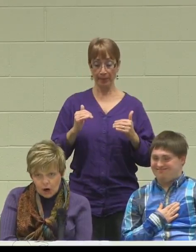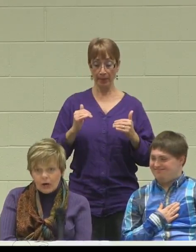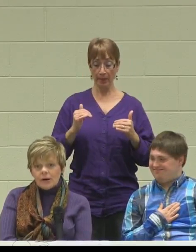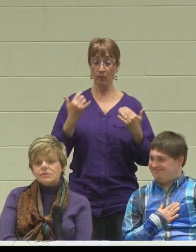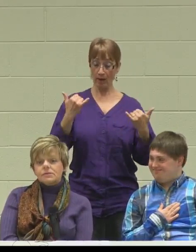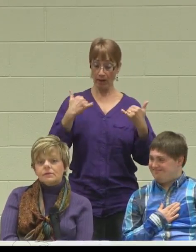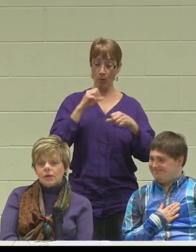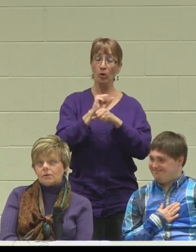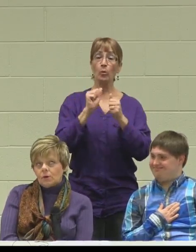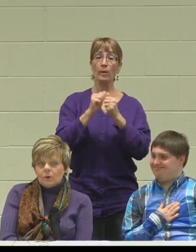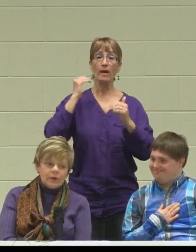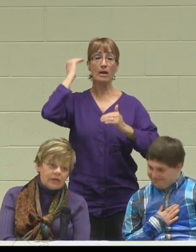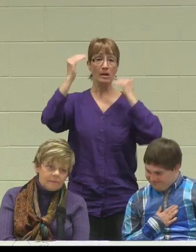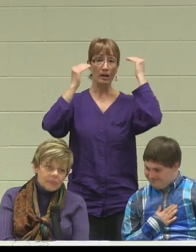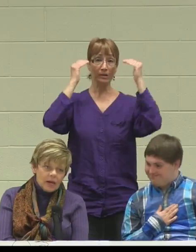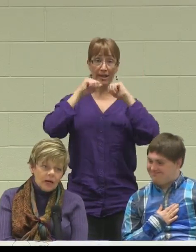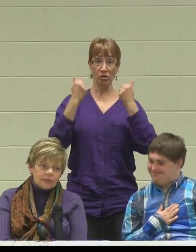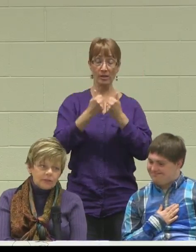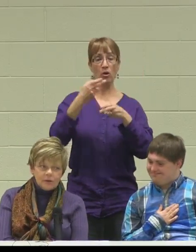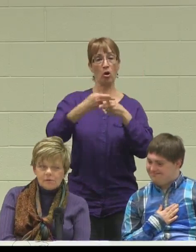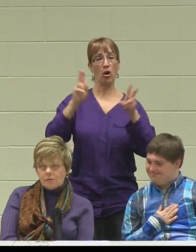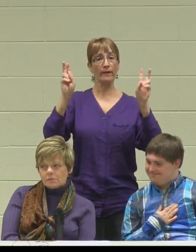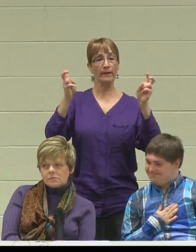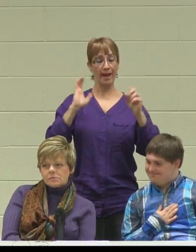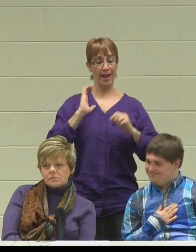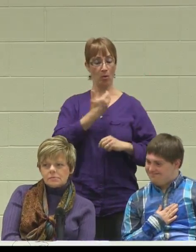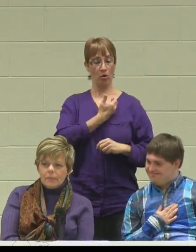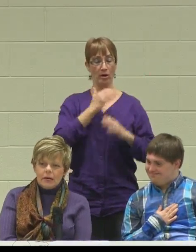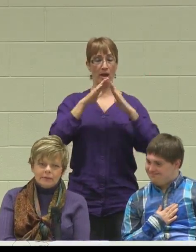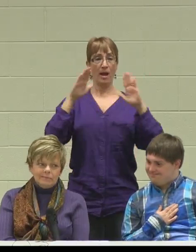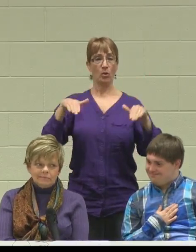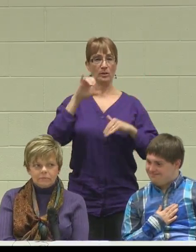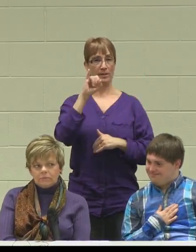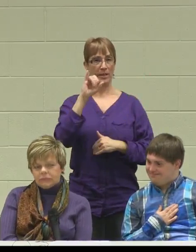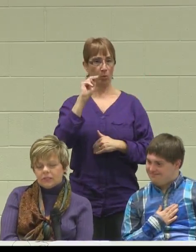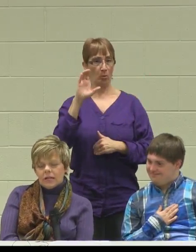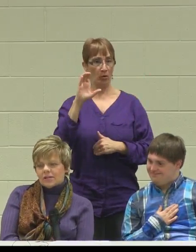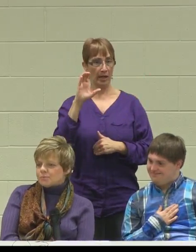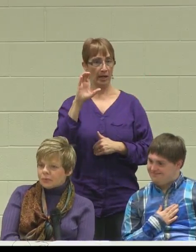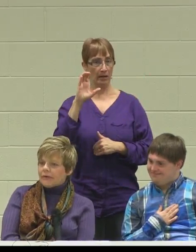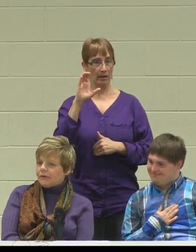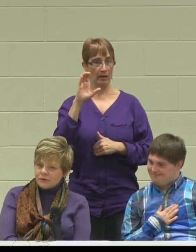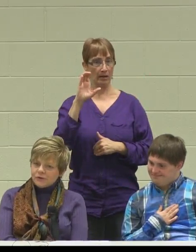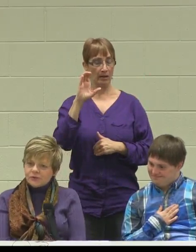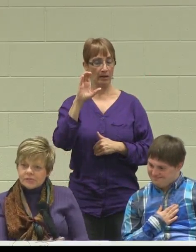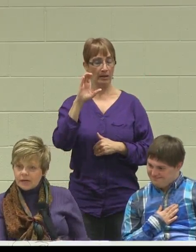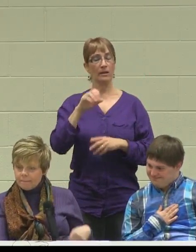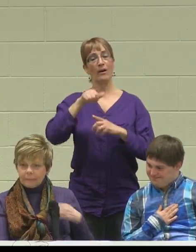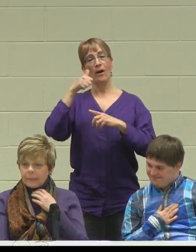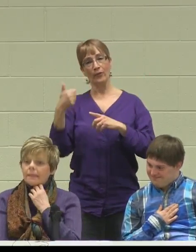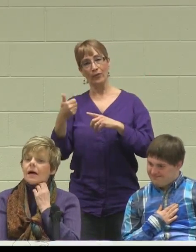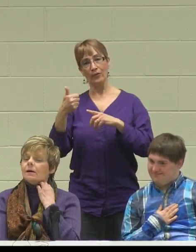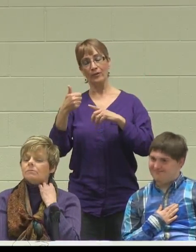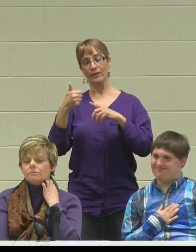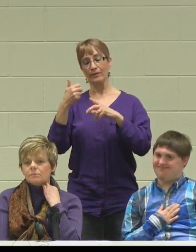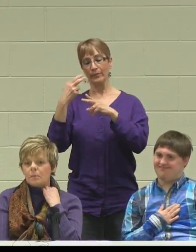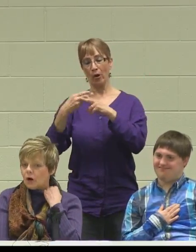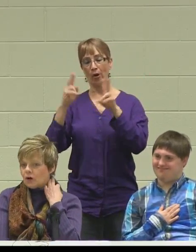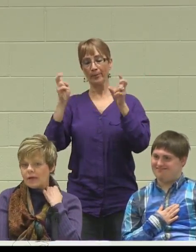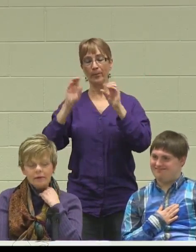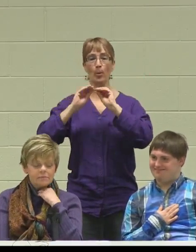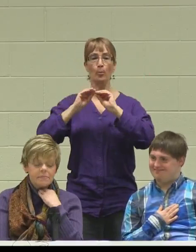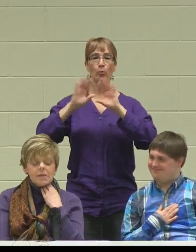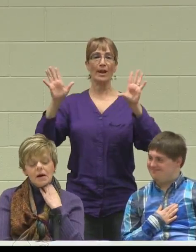Our House Inc./Bright Futures is a part of that.